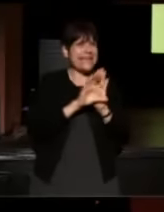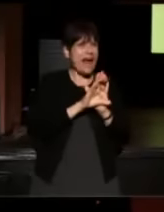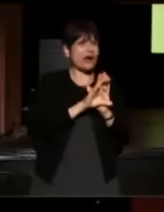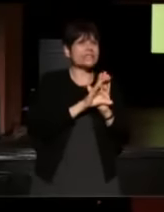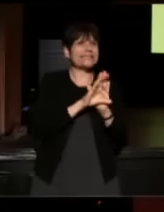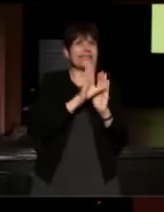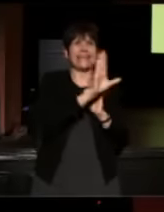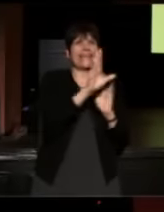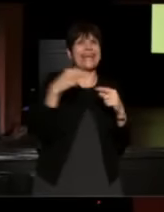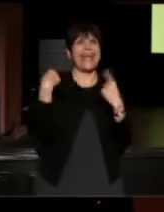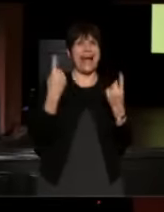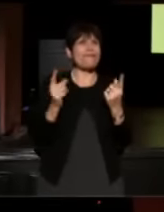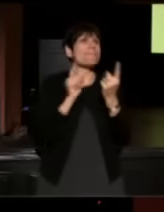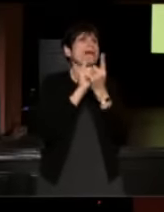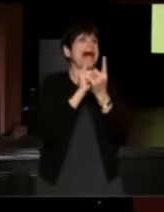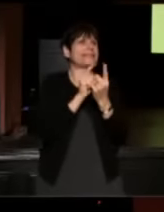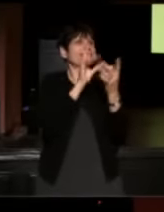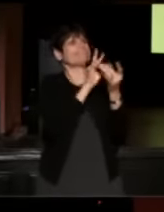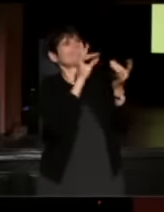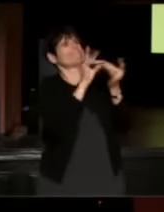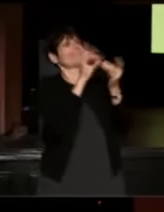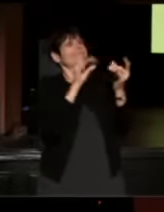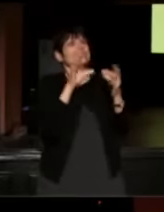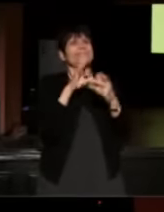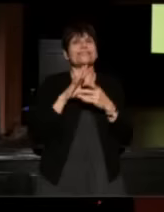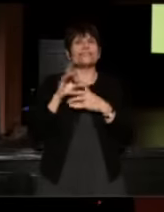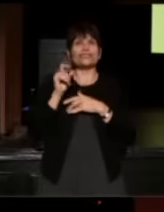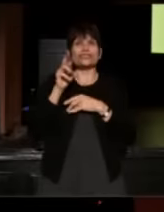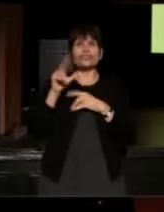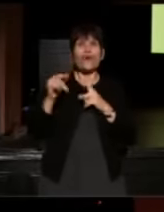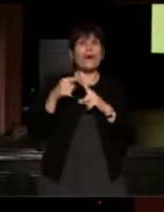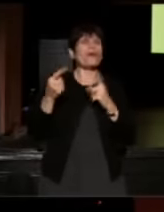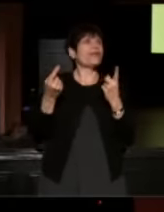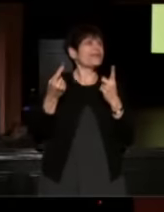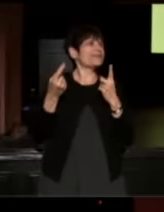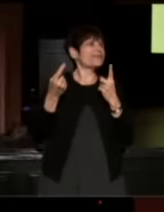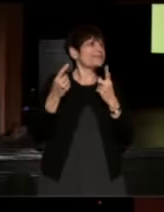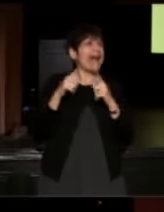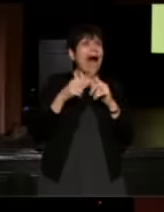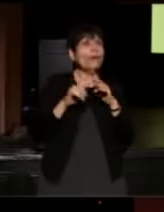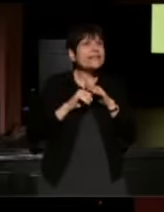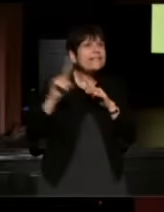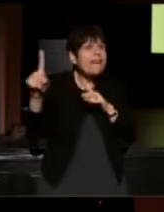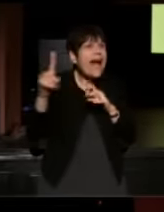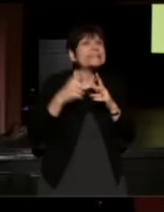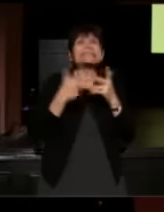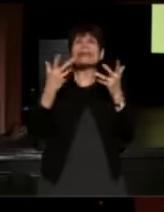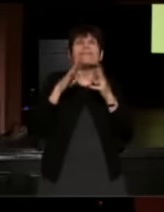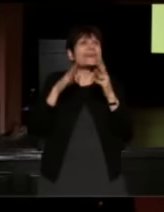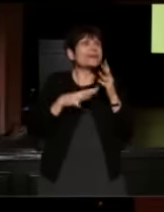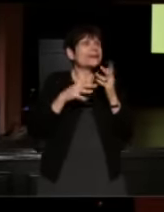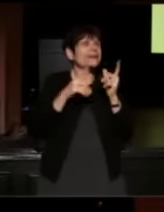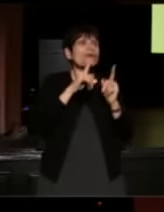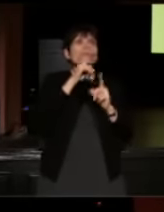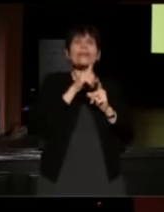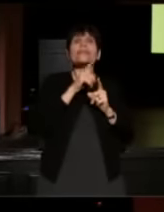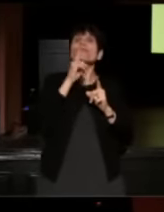to StoryCorps. Undercover narcotics detectives, major league umpires, and actually, one of the secrets of StoryCorps